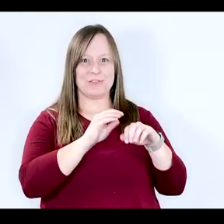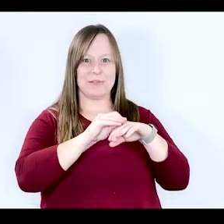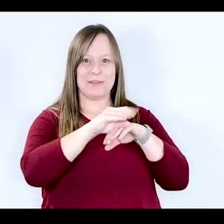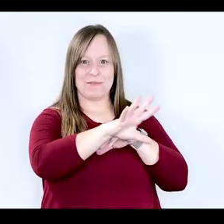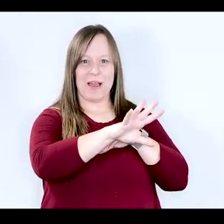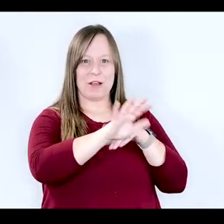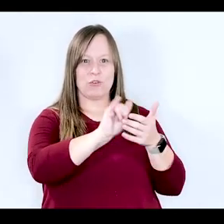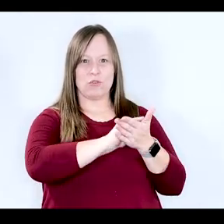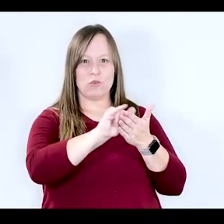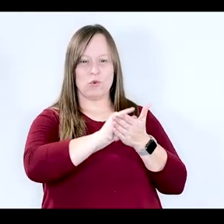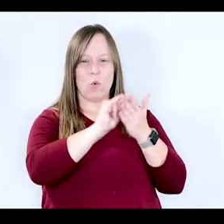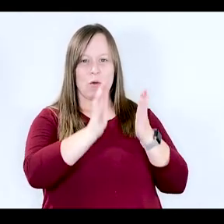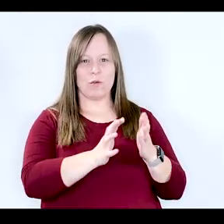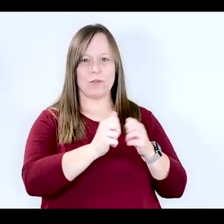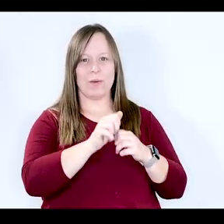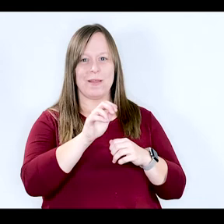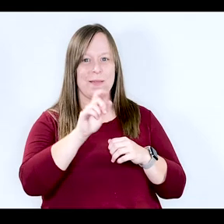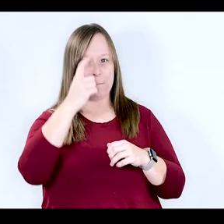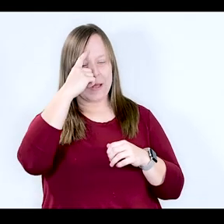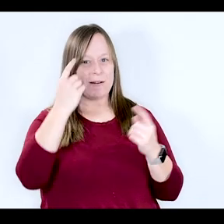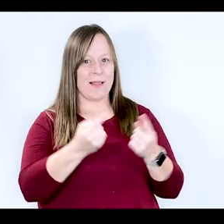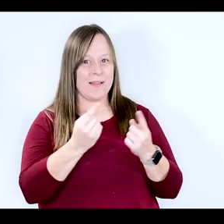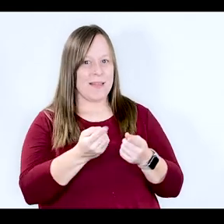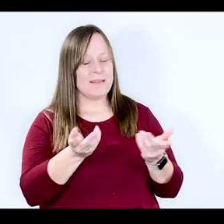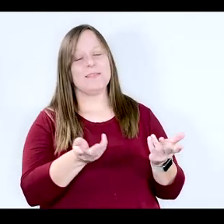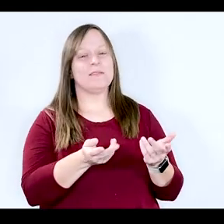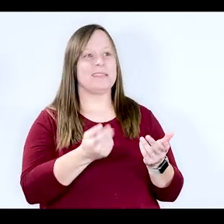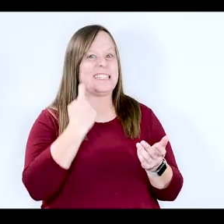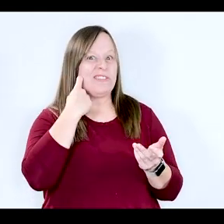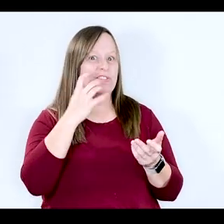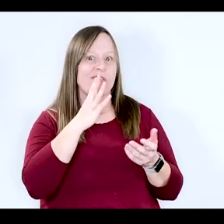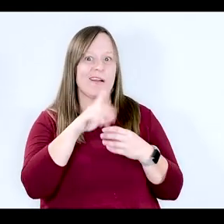New Yorkers with mental illness. The issues that we just talked about-- the